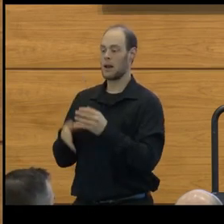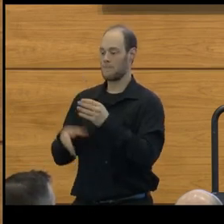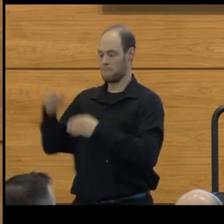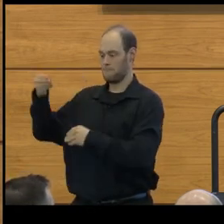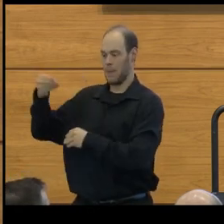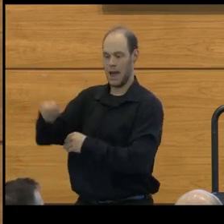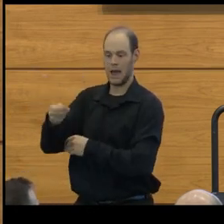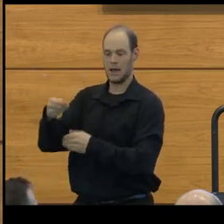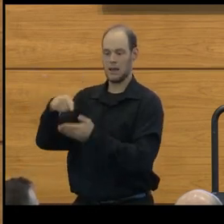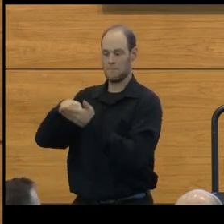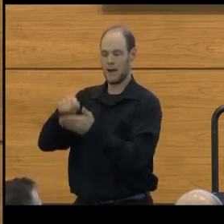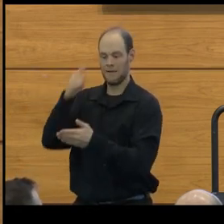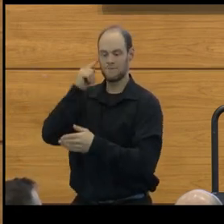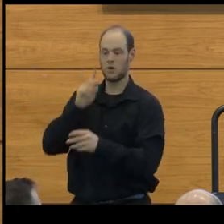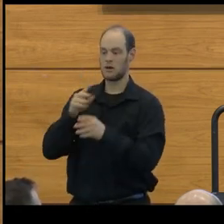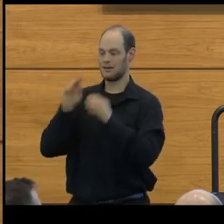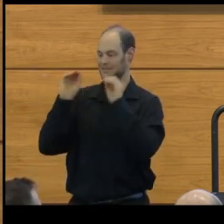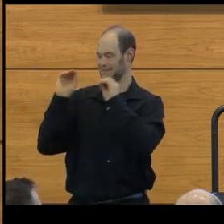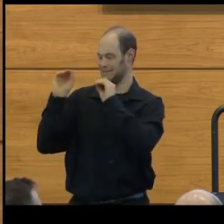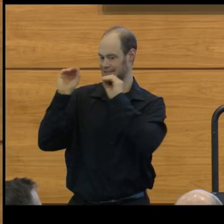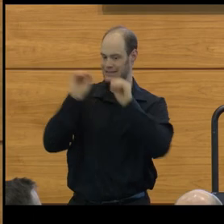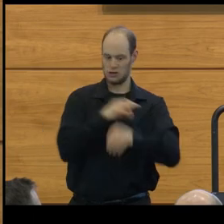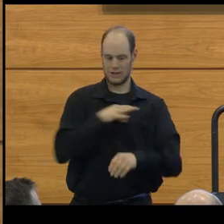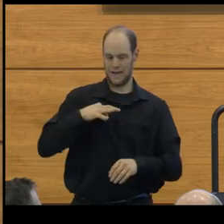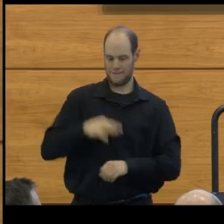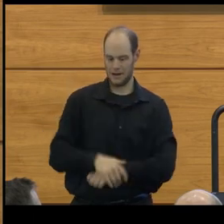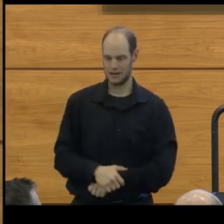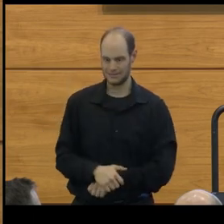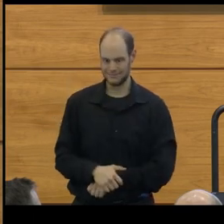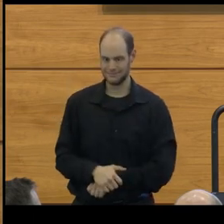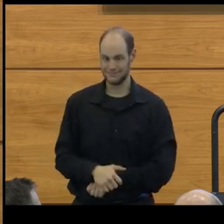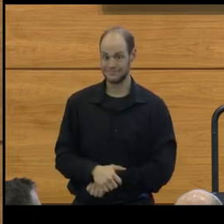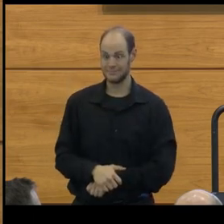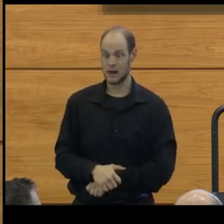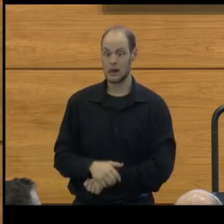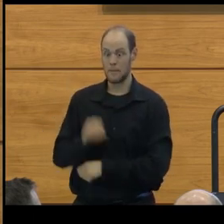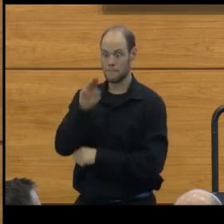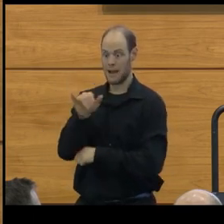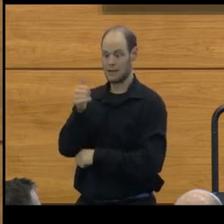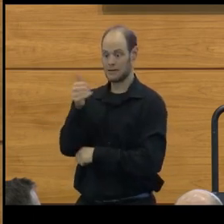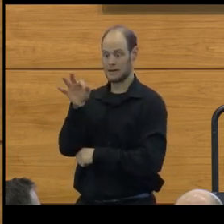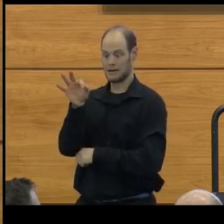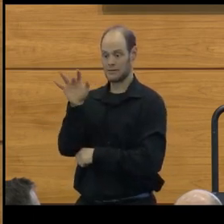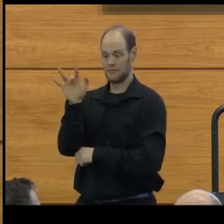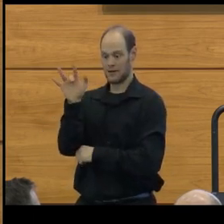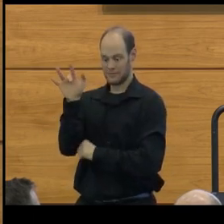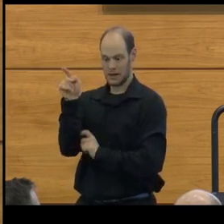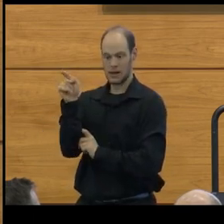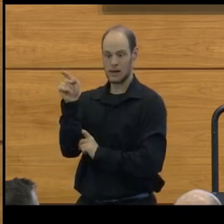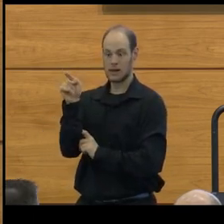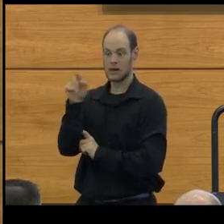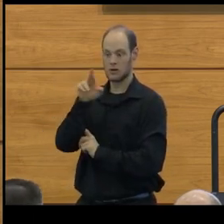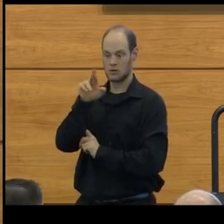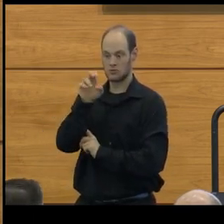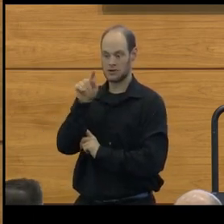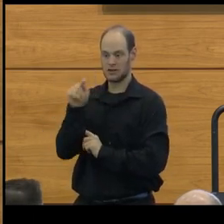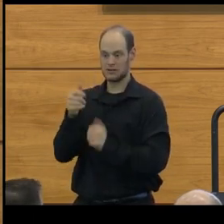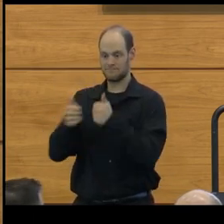to members of the instructing staff. In May of 1925, the Regents so established